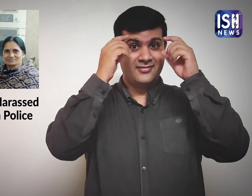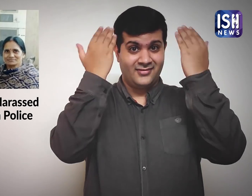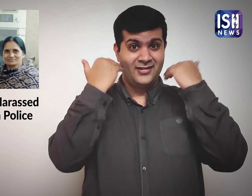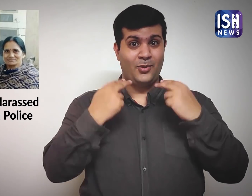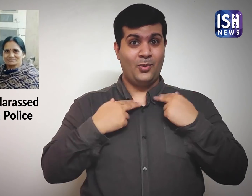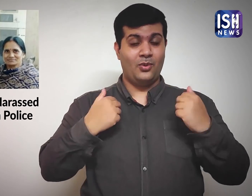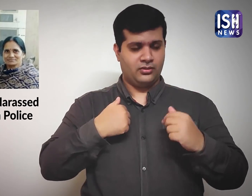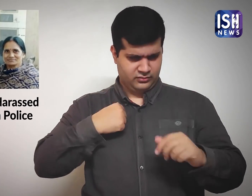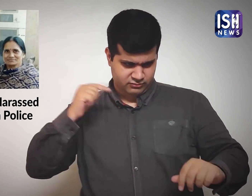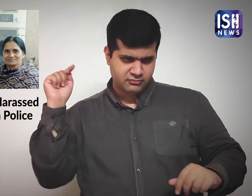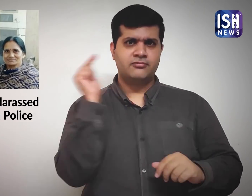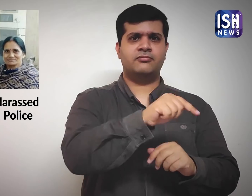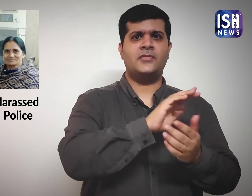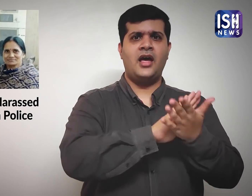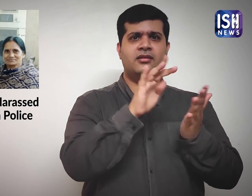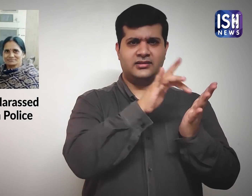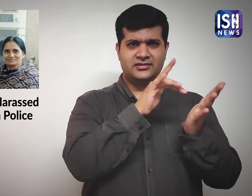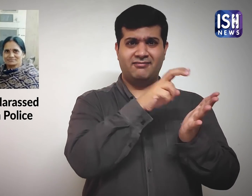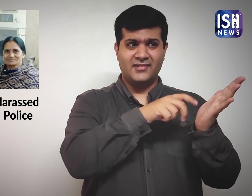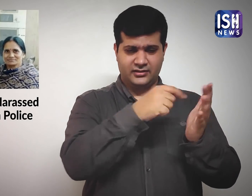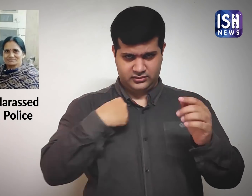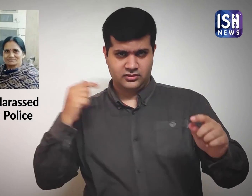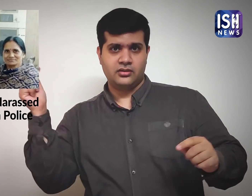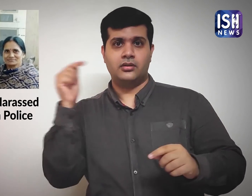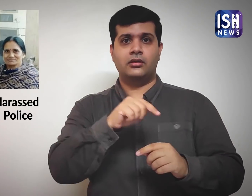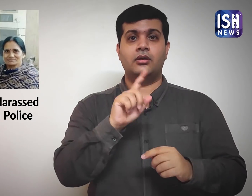When she reached the village to meet the family,